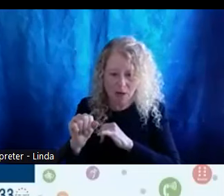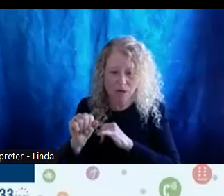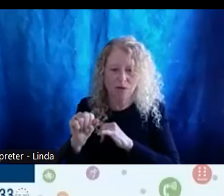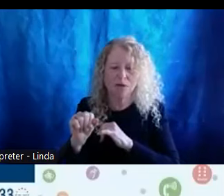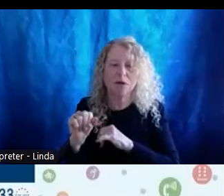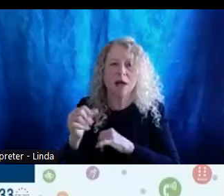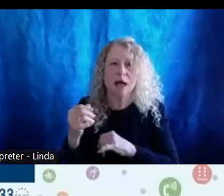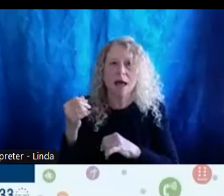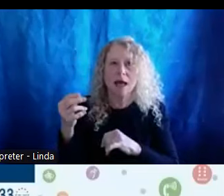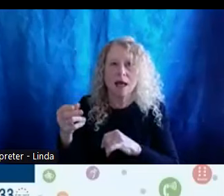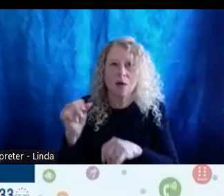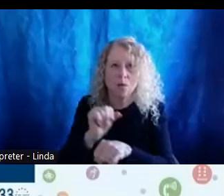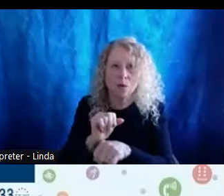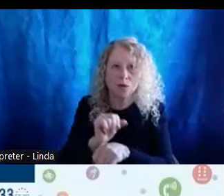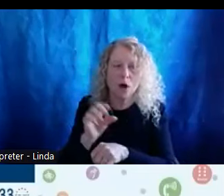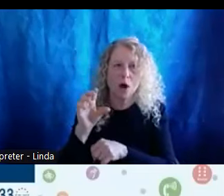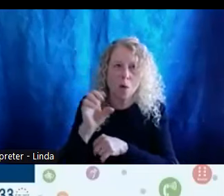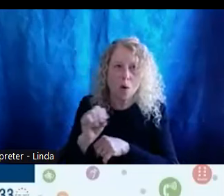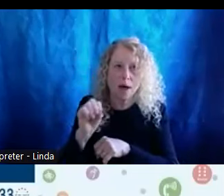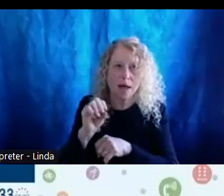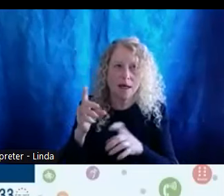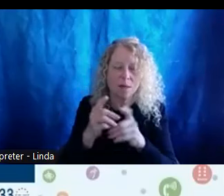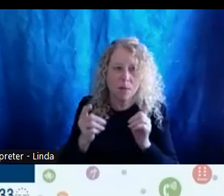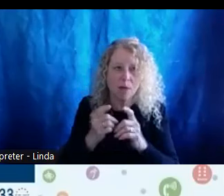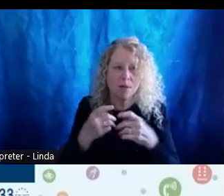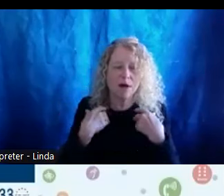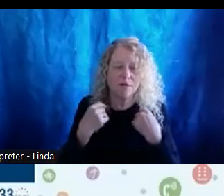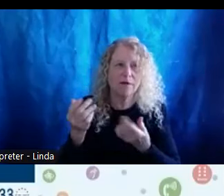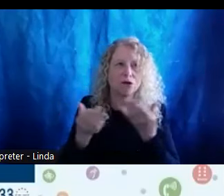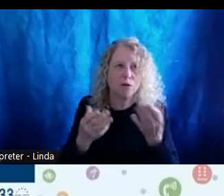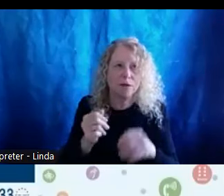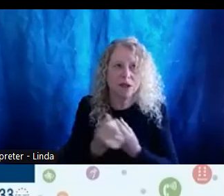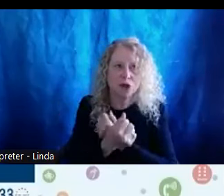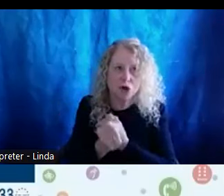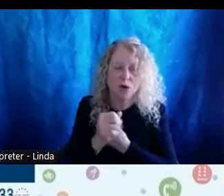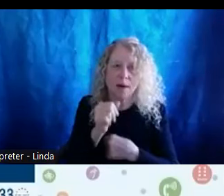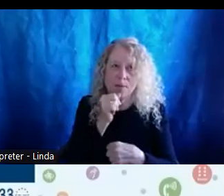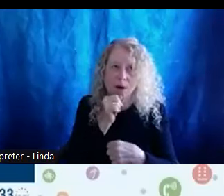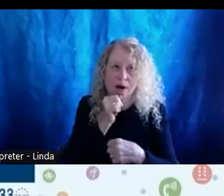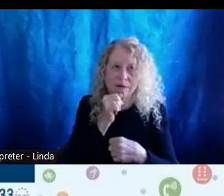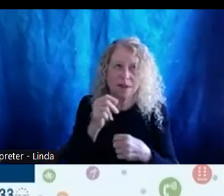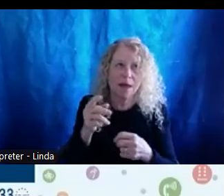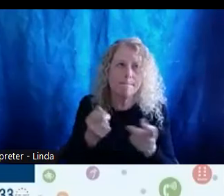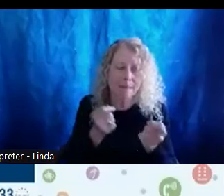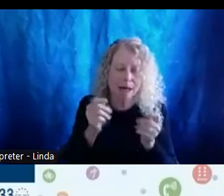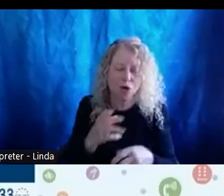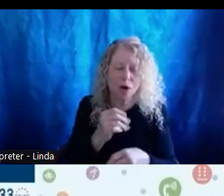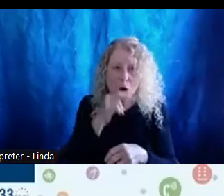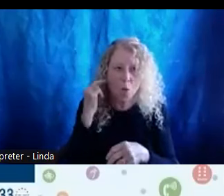Security and Privacy Services Manager and also with the Criminal Justice